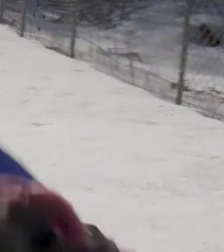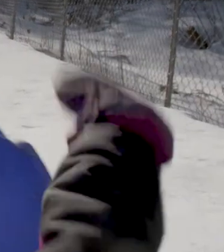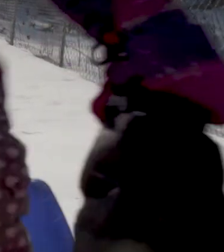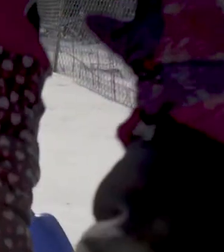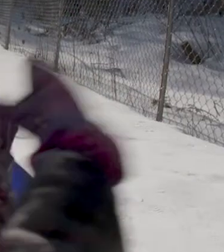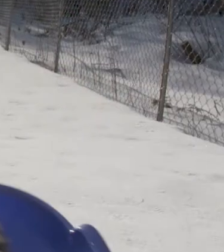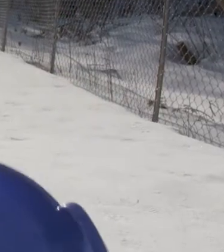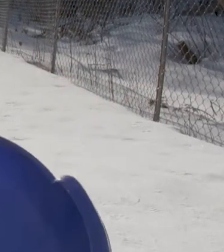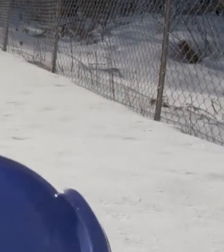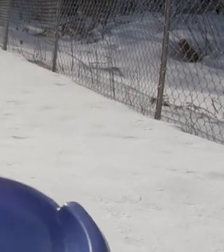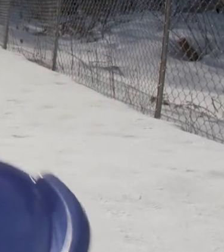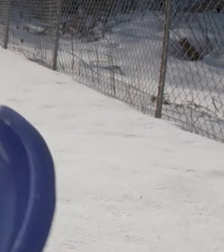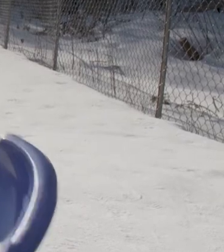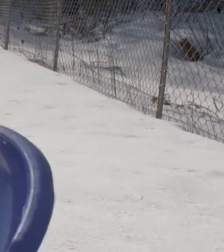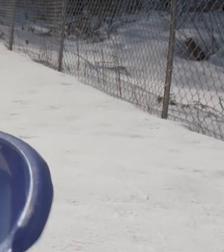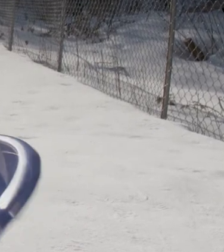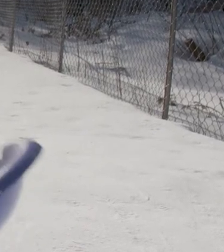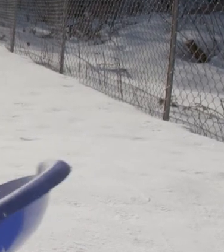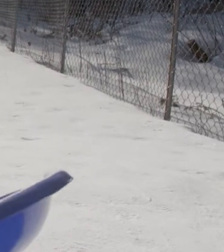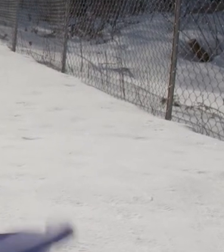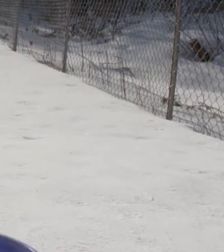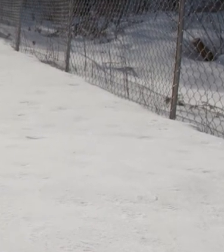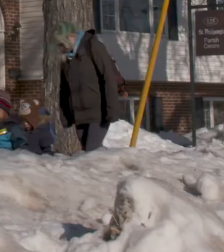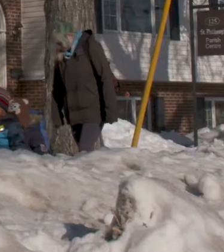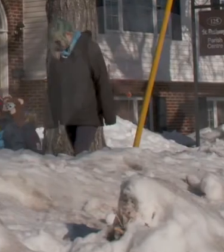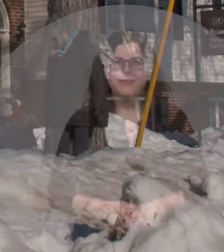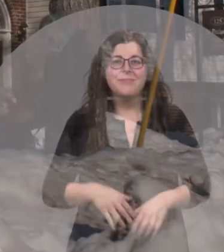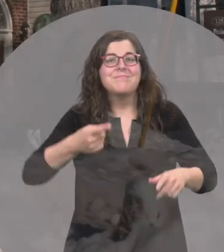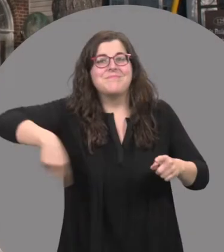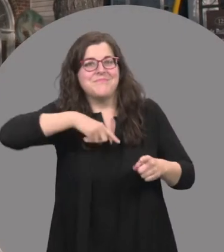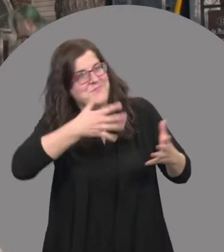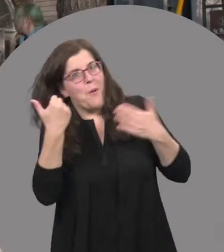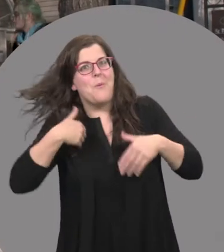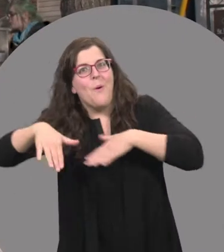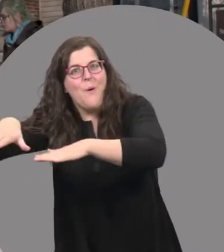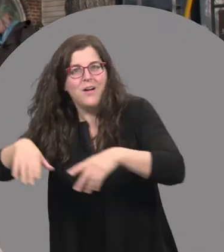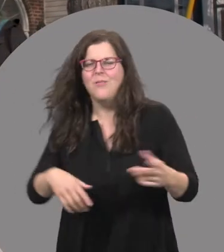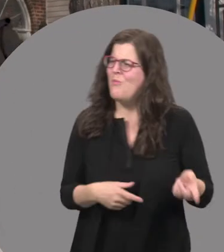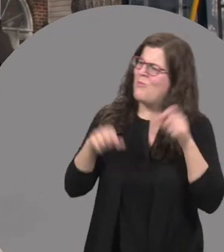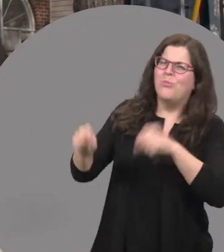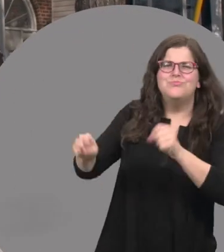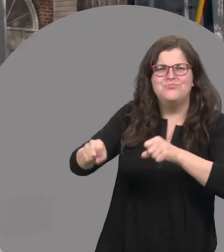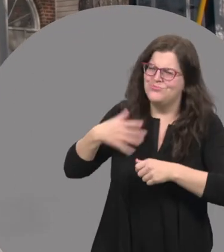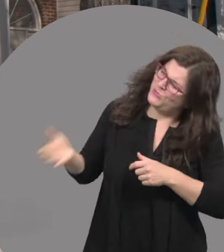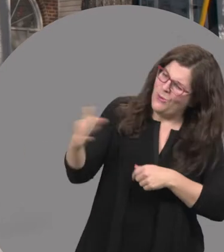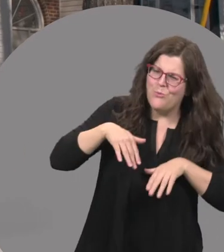Child: That was so much fun! Kids: We’re going for a walk... Care Giver: We are going for a walk.